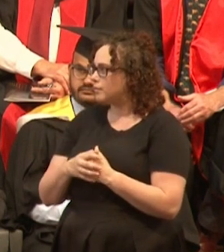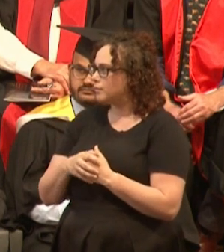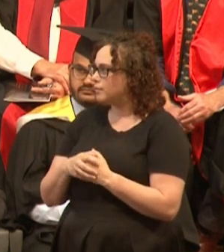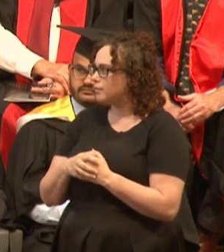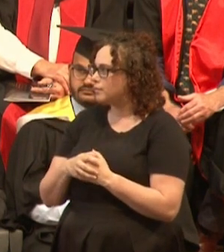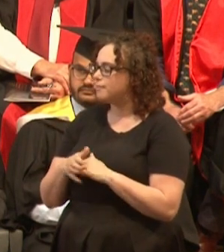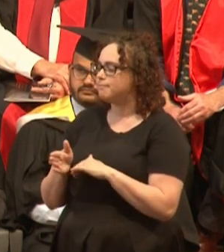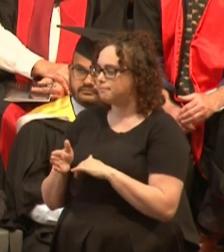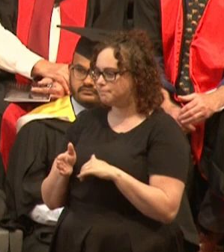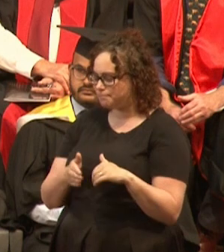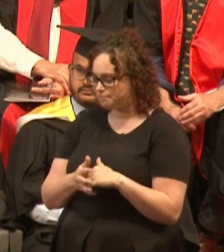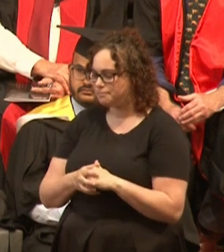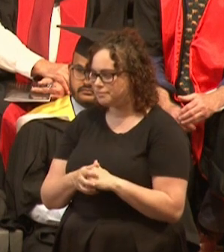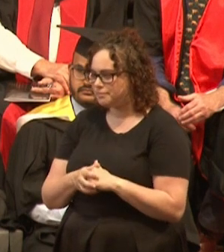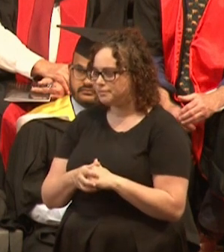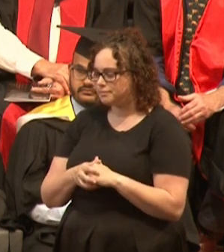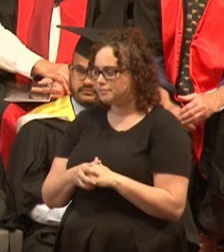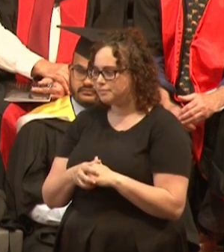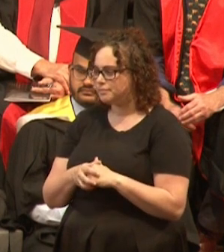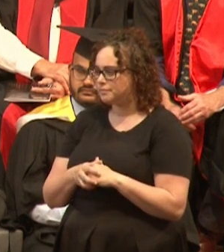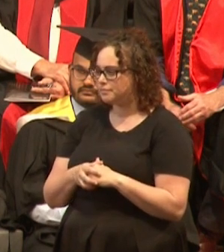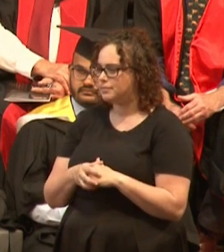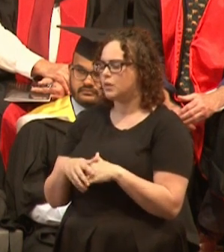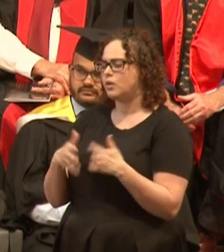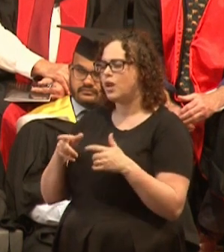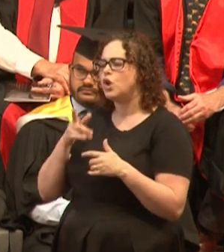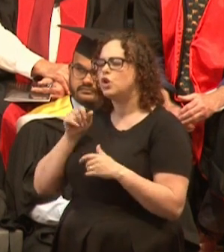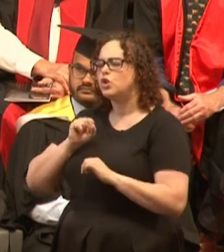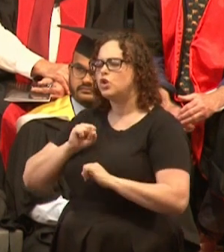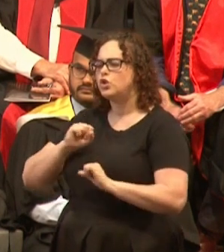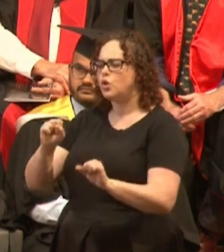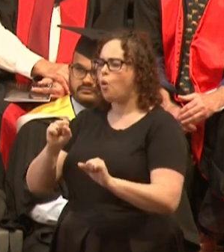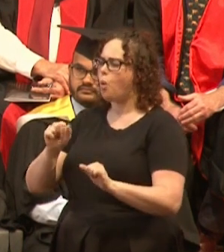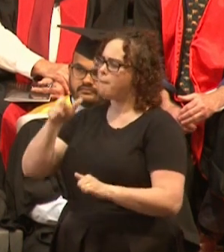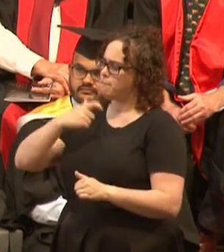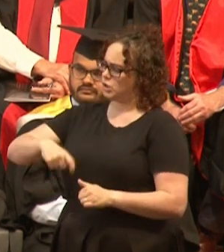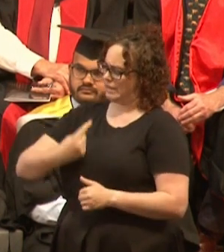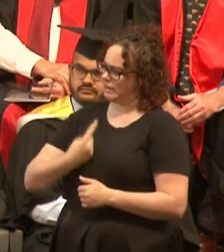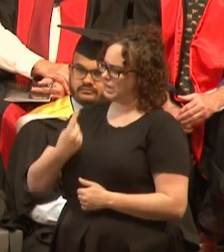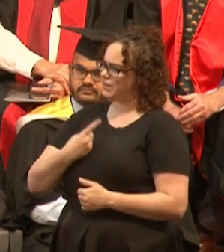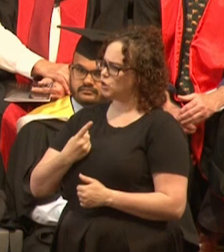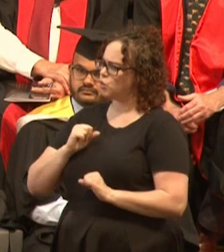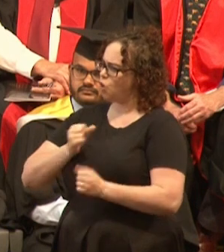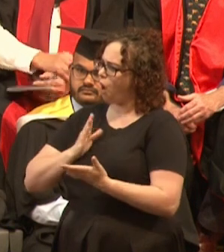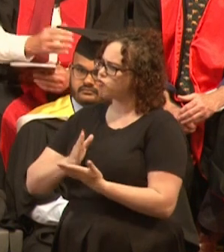Relish in your authenticity. That sounds like some kind of Tony Robbins